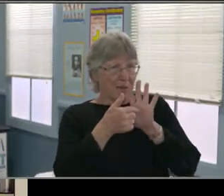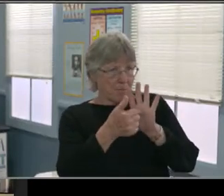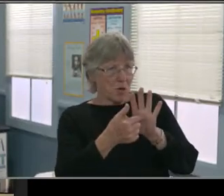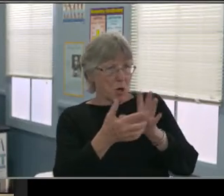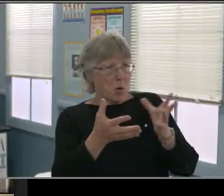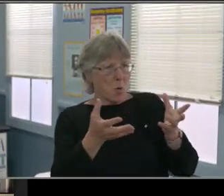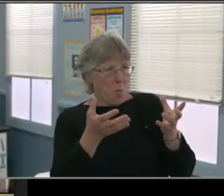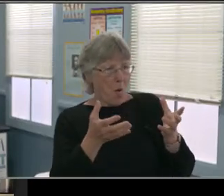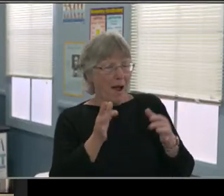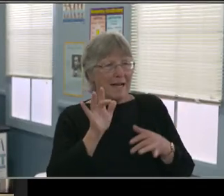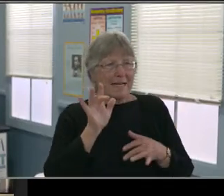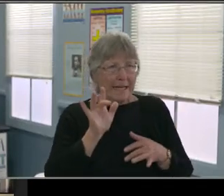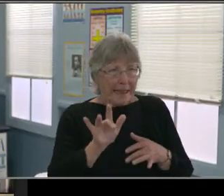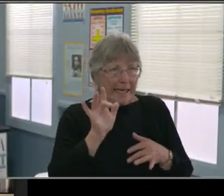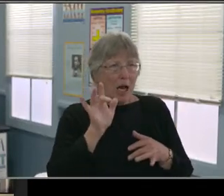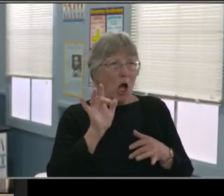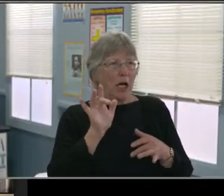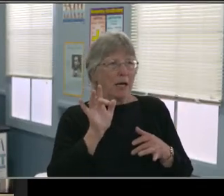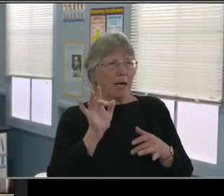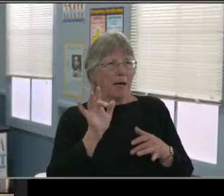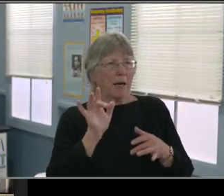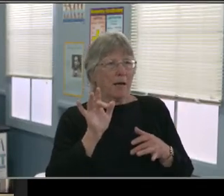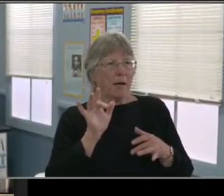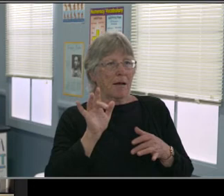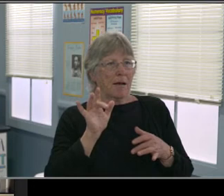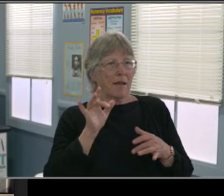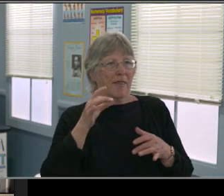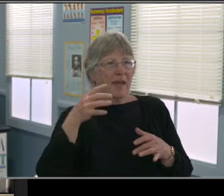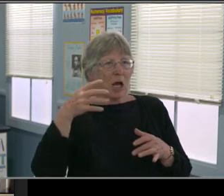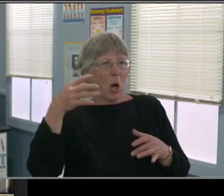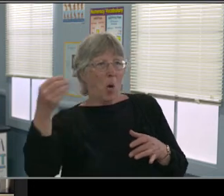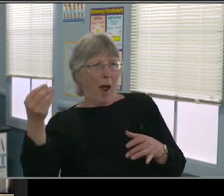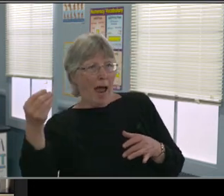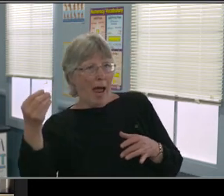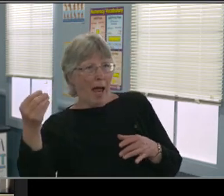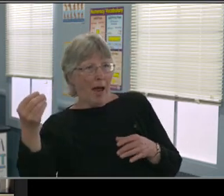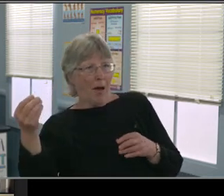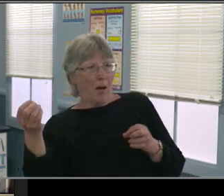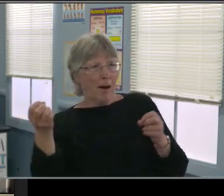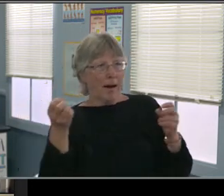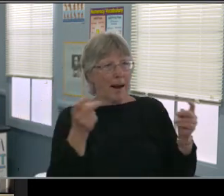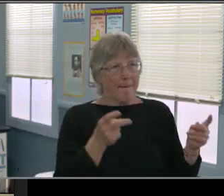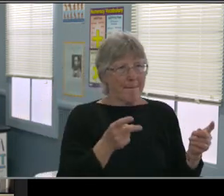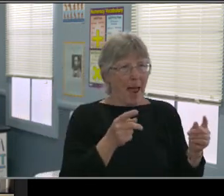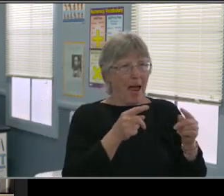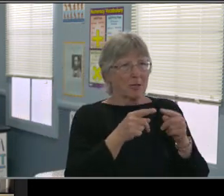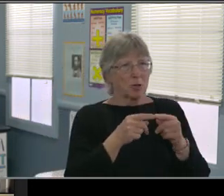Sorry, everyone. Its always going to happen with Zoom. Give us one second. Mr. Anderson,